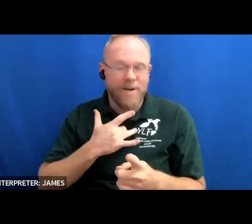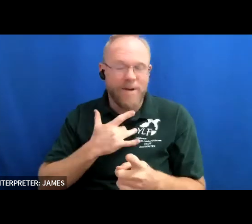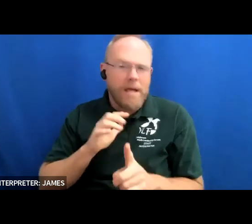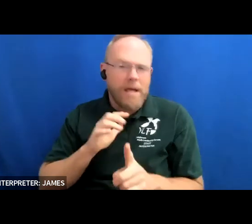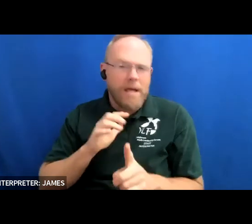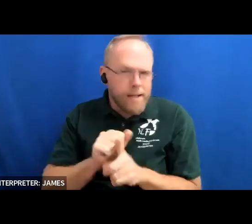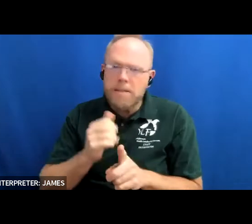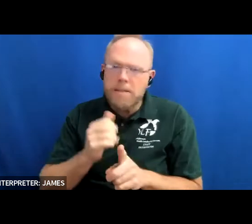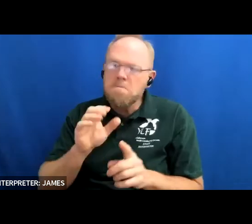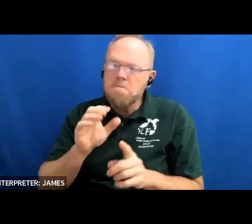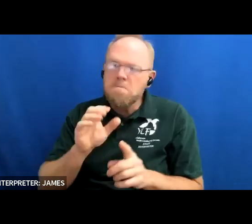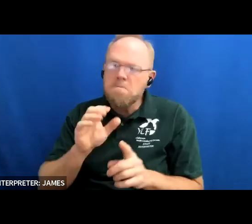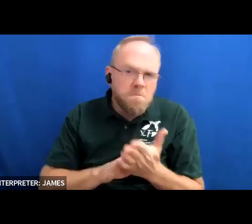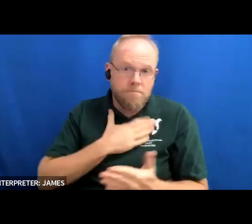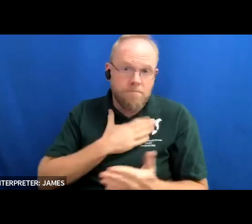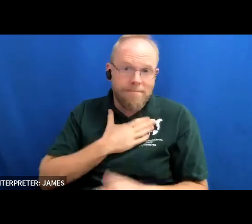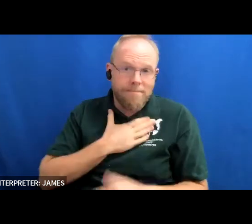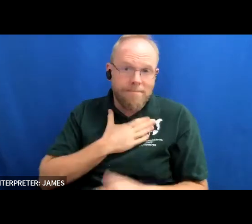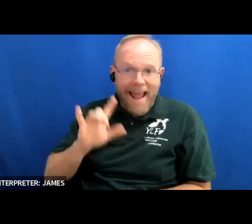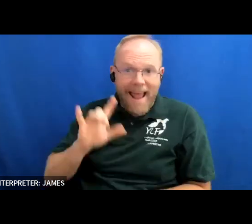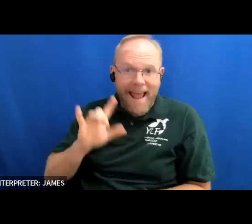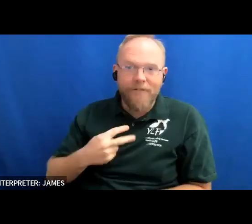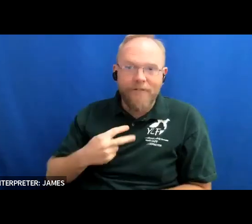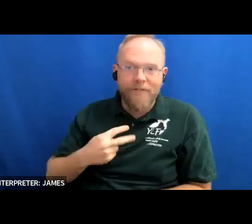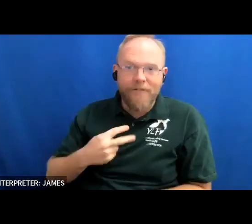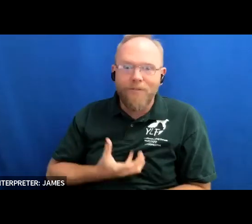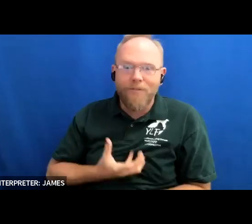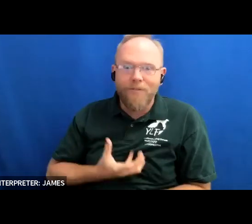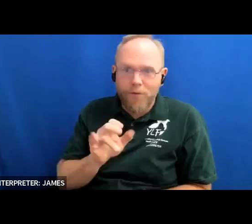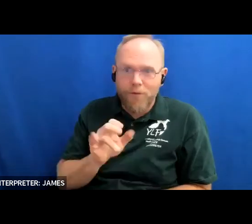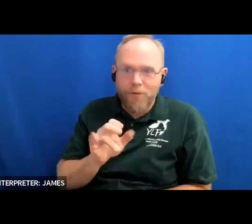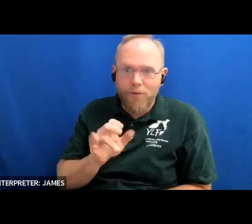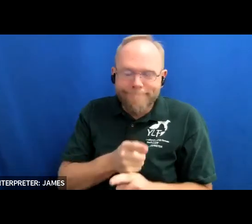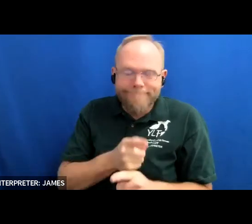it does a wonderful job of opening the door to the conversation of the disability rights movement